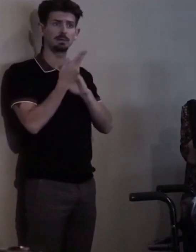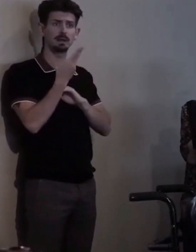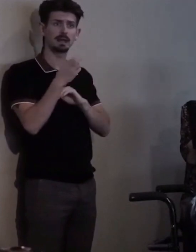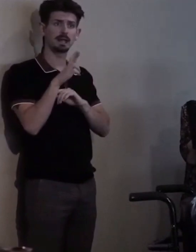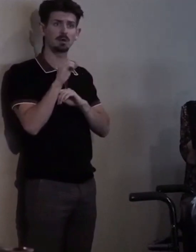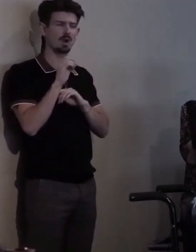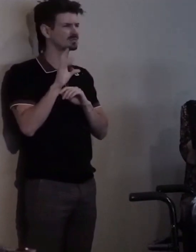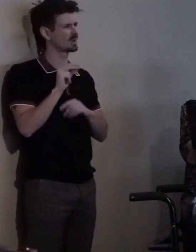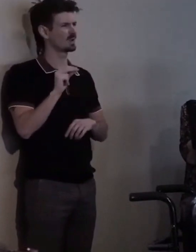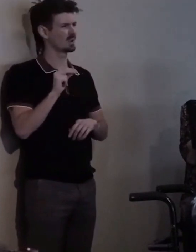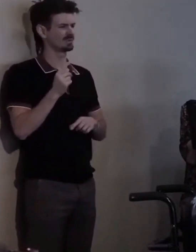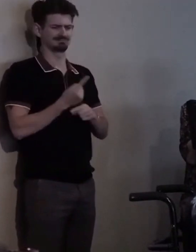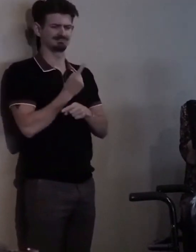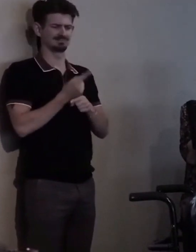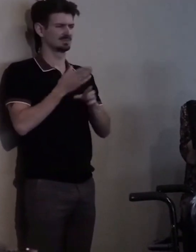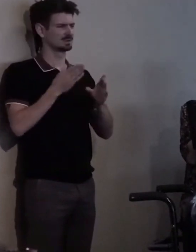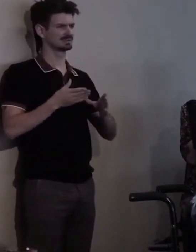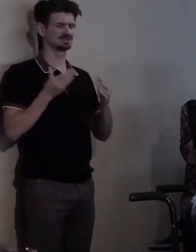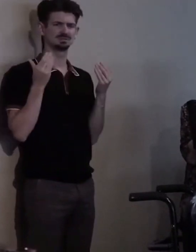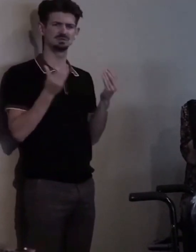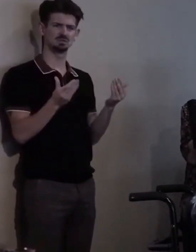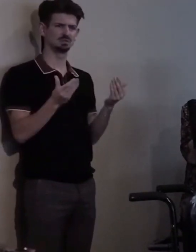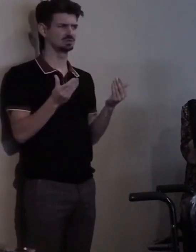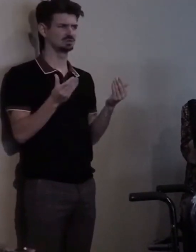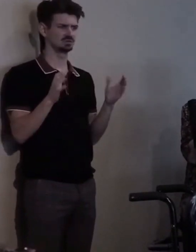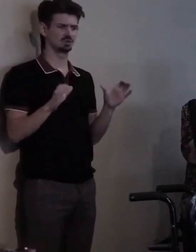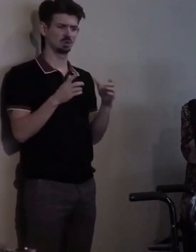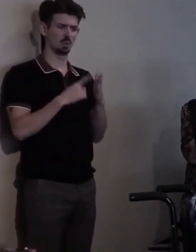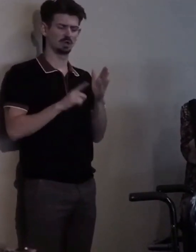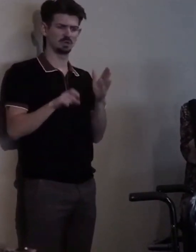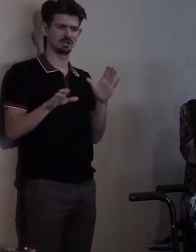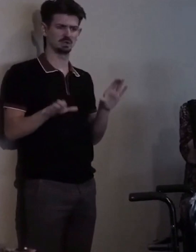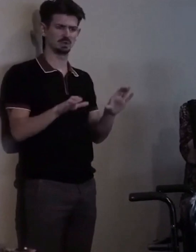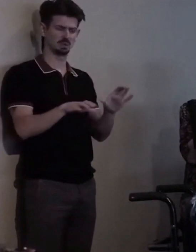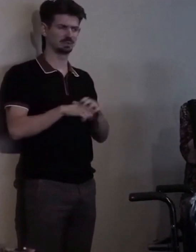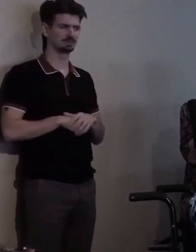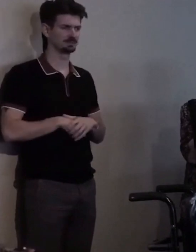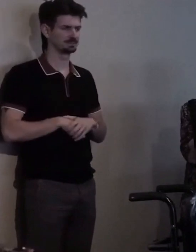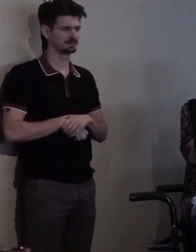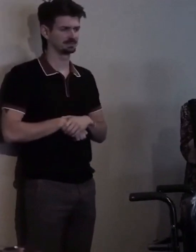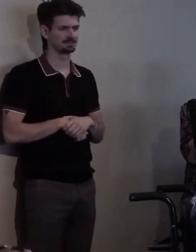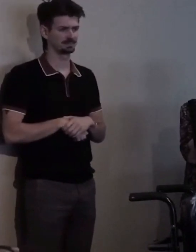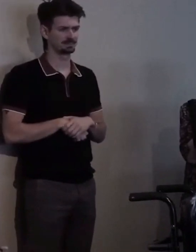And I know in my heart, one of the things that made me most angry